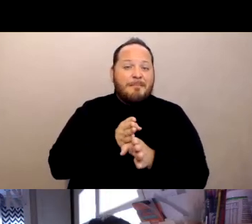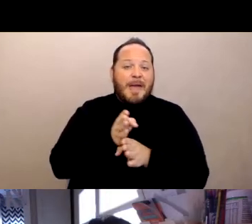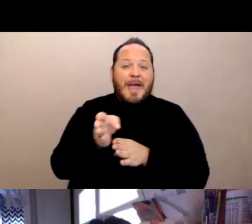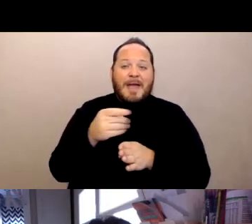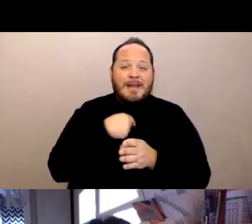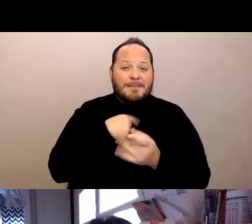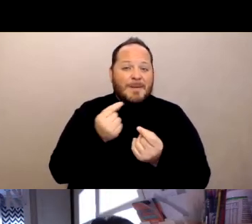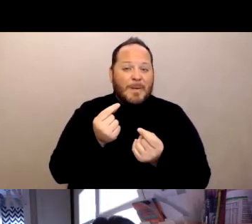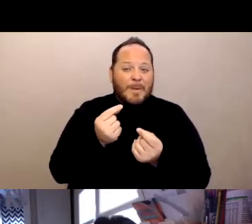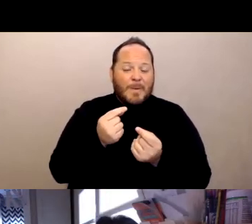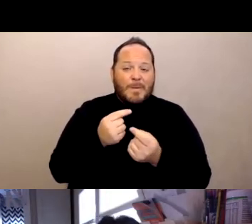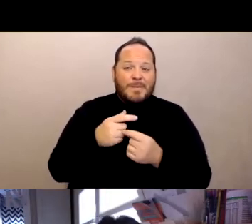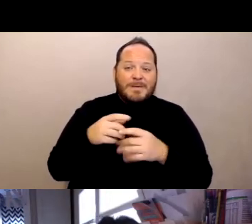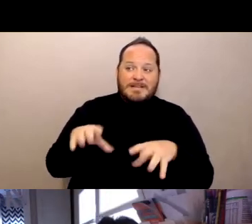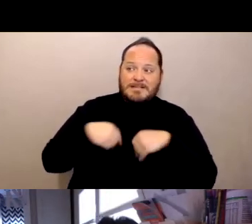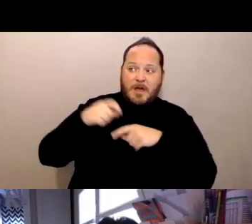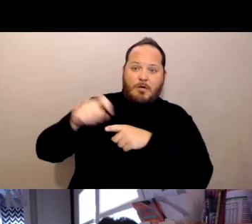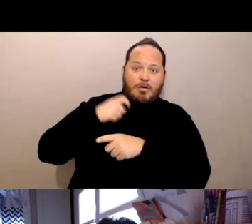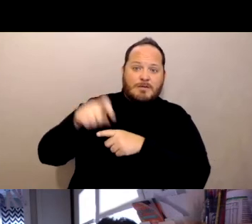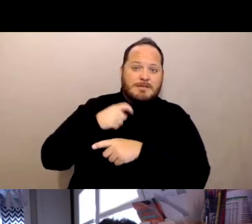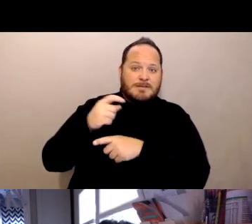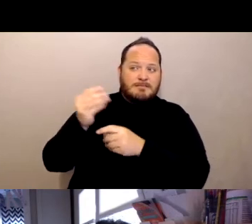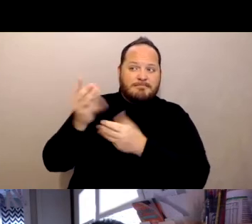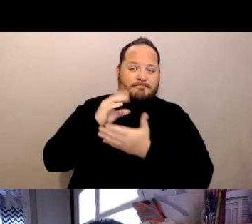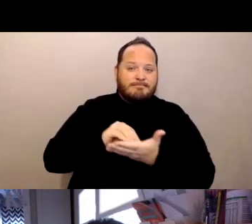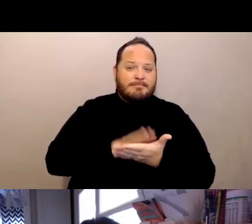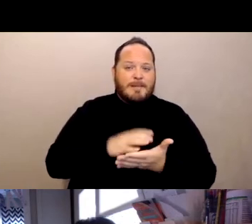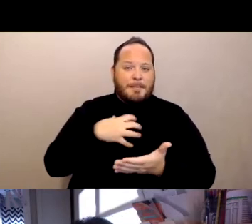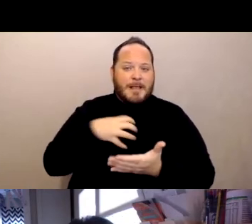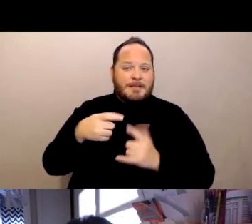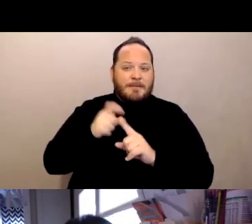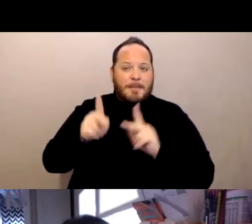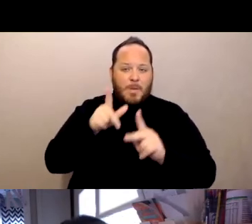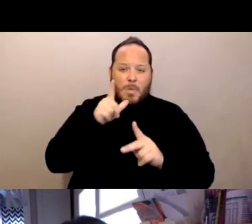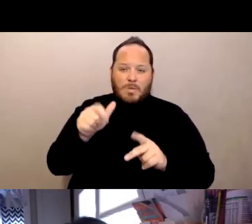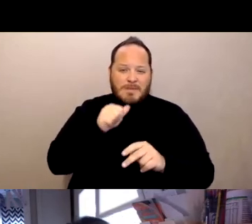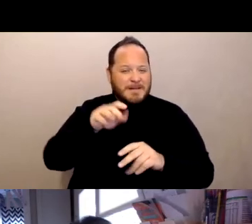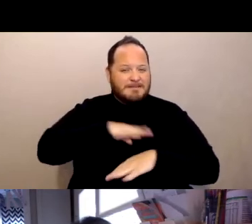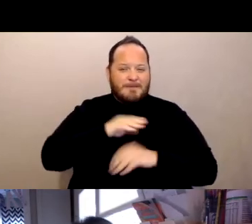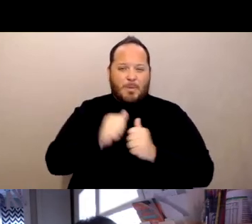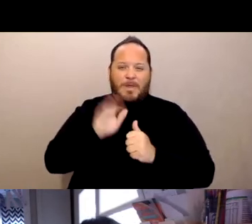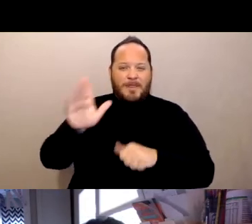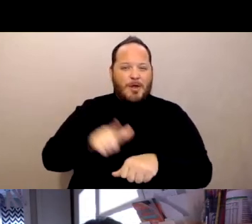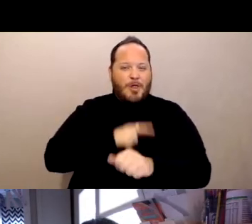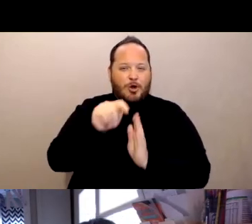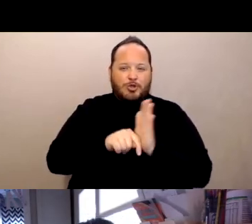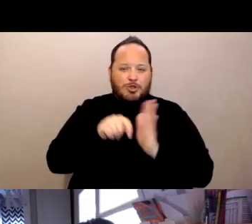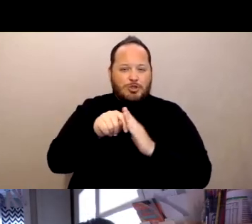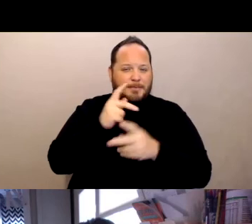take calls and complaints from people who are dissatisfied with their long-term care experience then we try to help them resolve it.